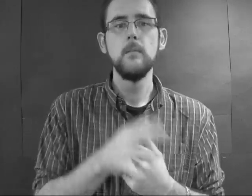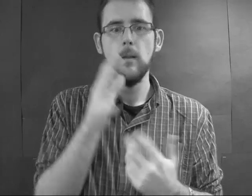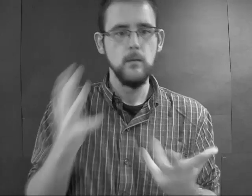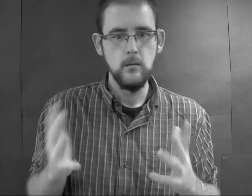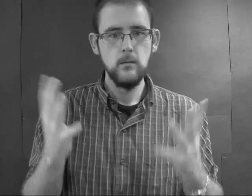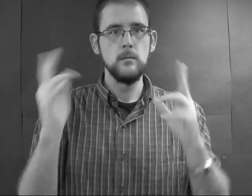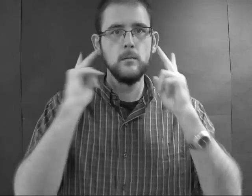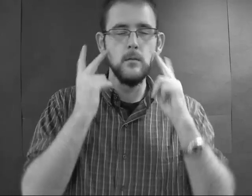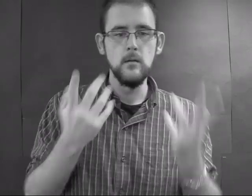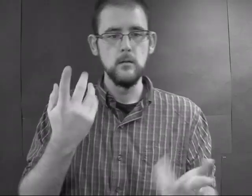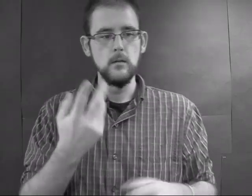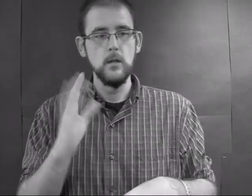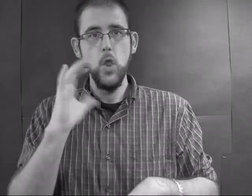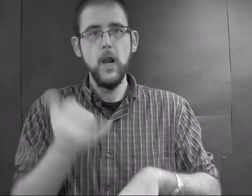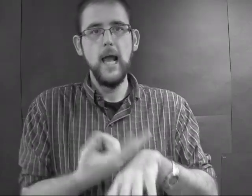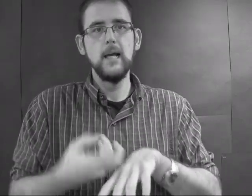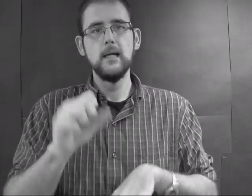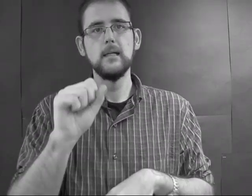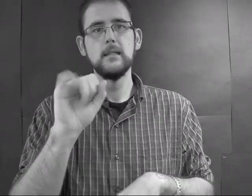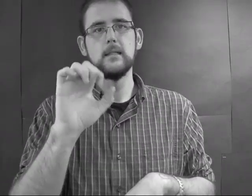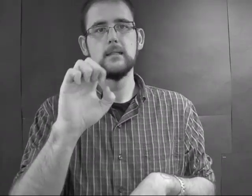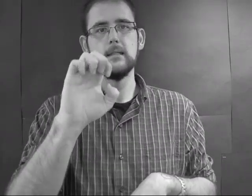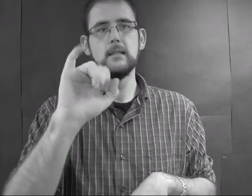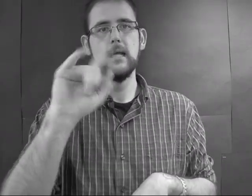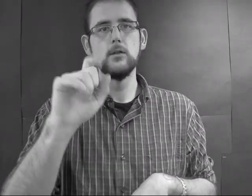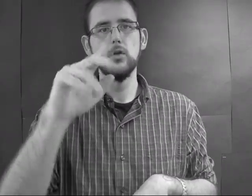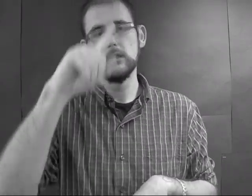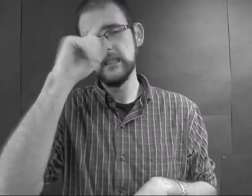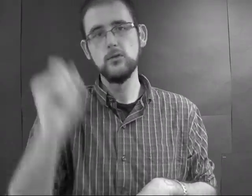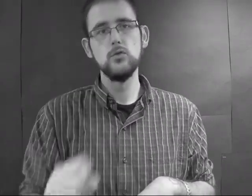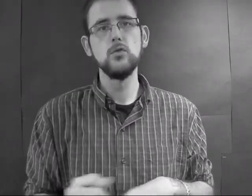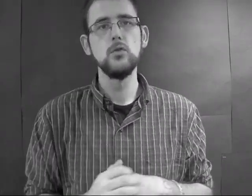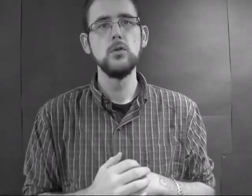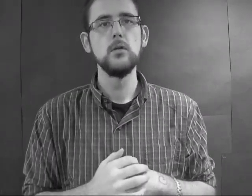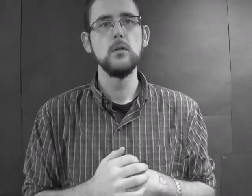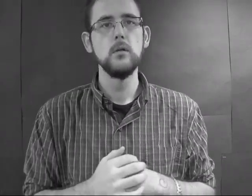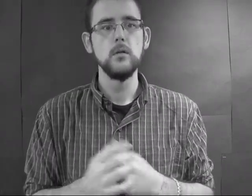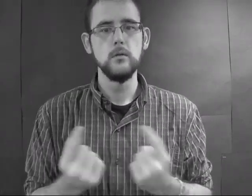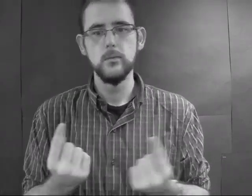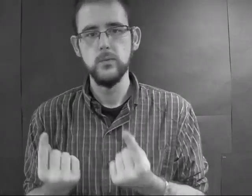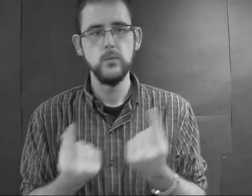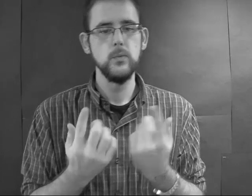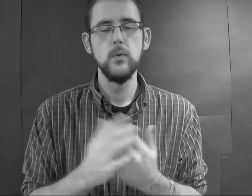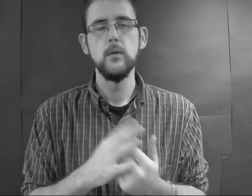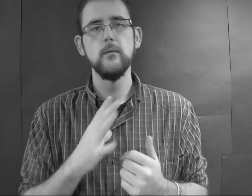The mother is terrified, because this looks just like a seizure, so takes